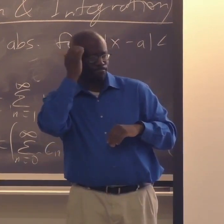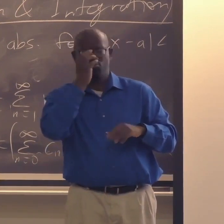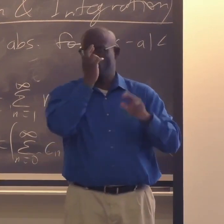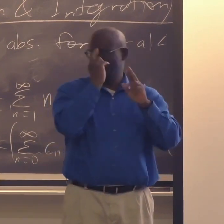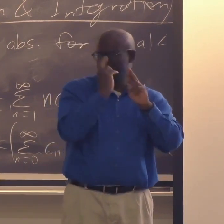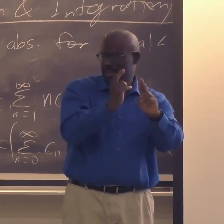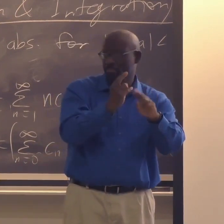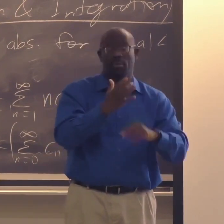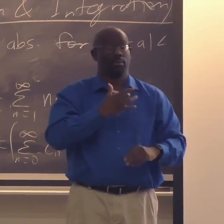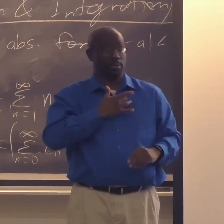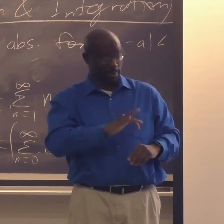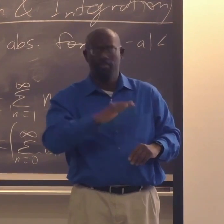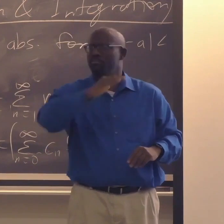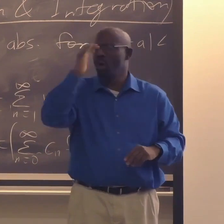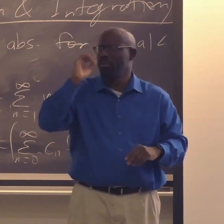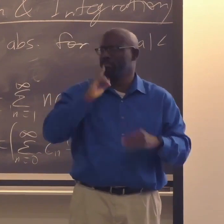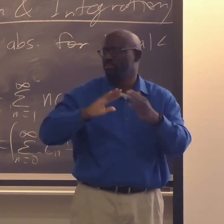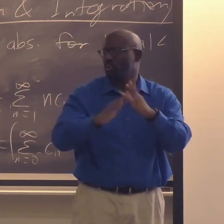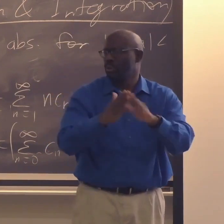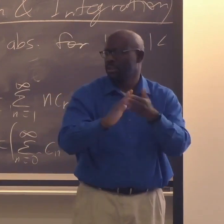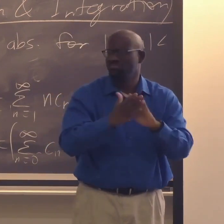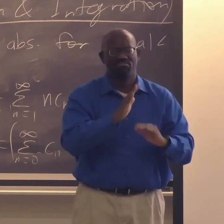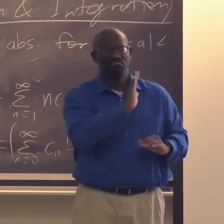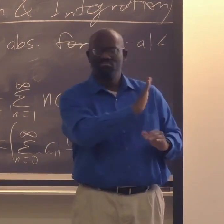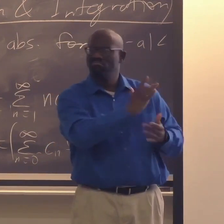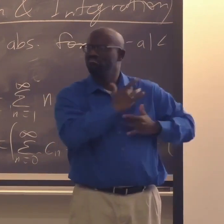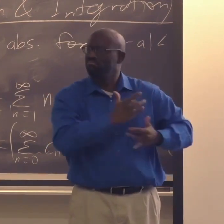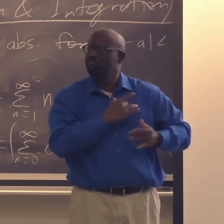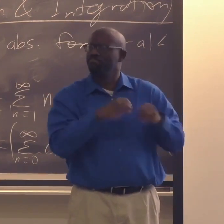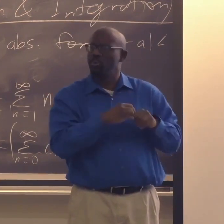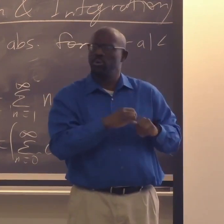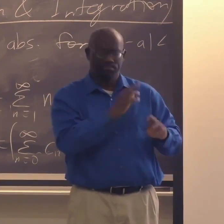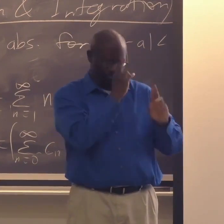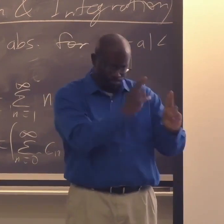It's important that you have some knowledge, respect, and sensitivity for the Black deaf community